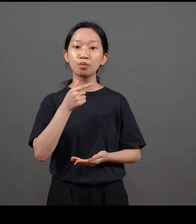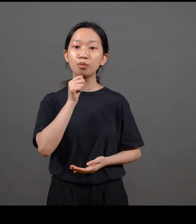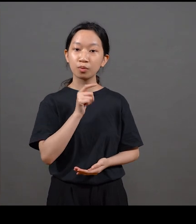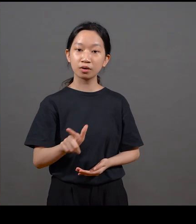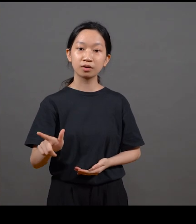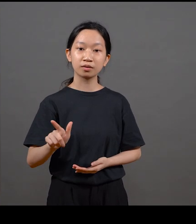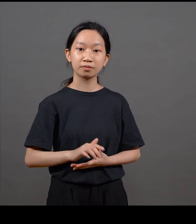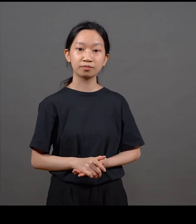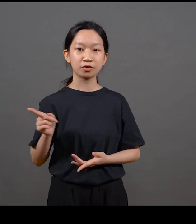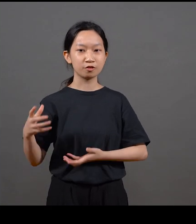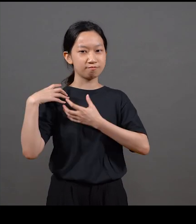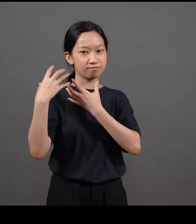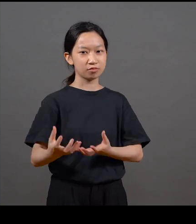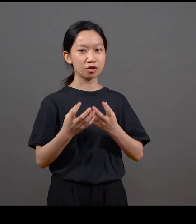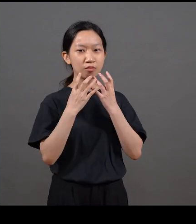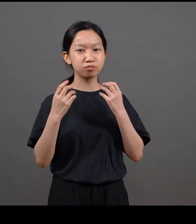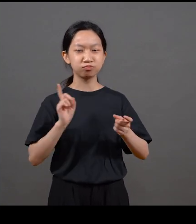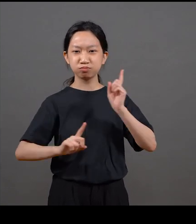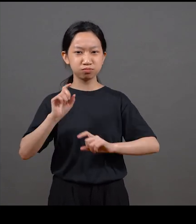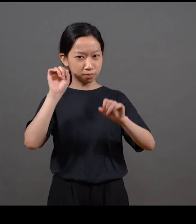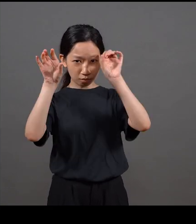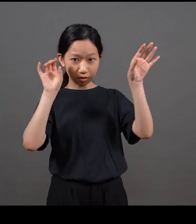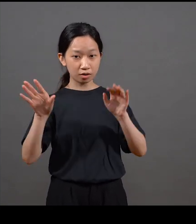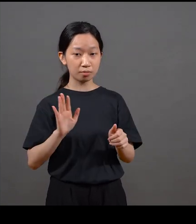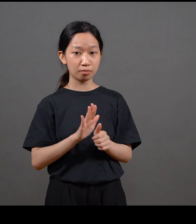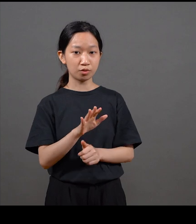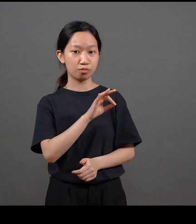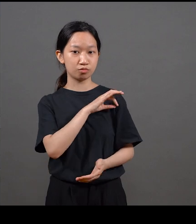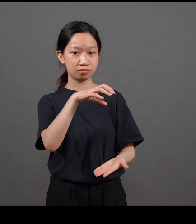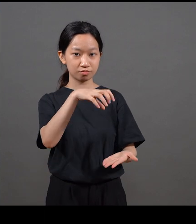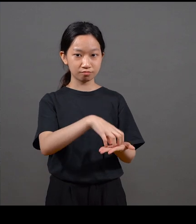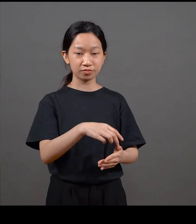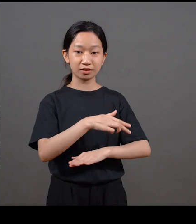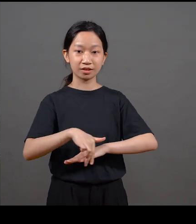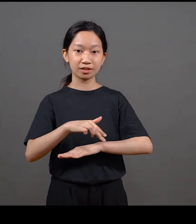which are largely from the collection of this guy called Alfred Siu, who's a developer He's a structural engineer